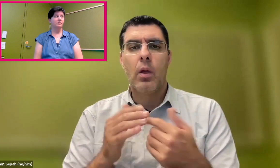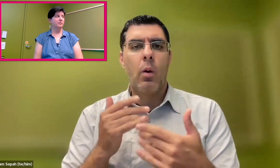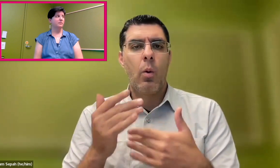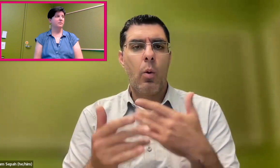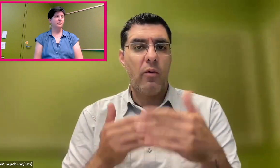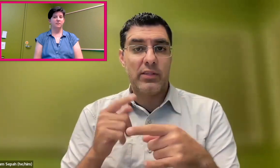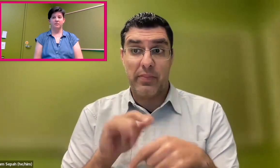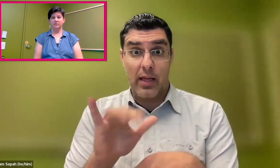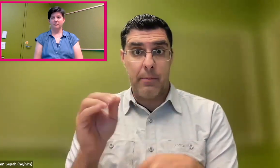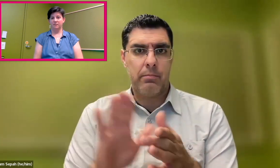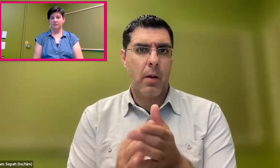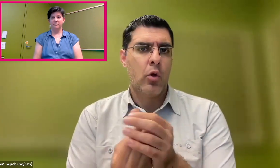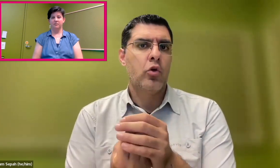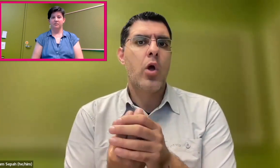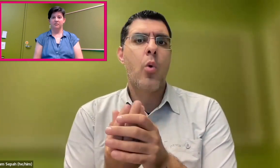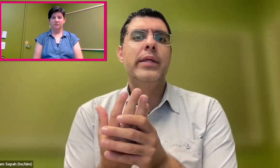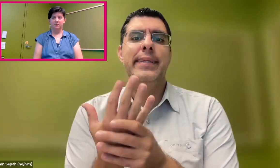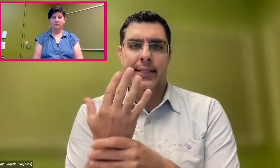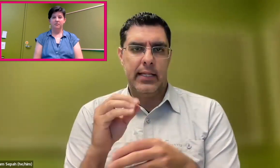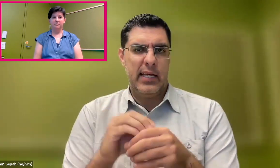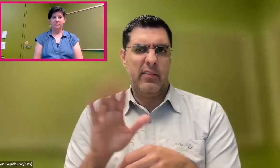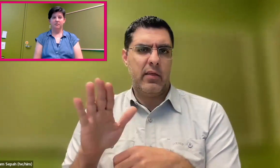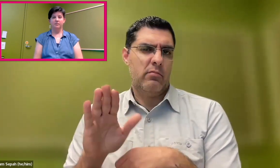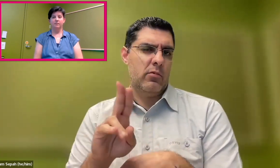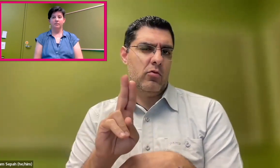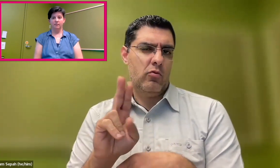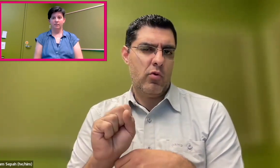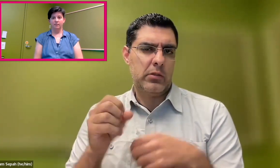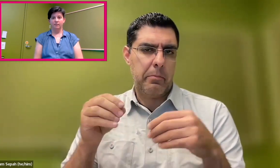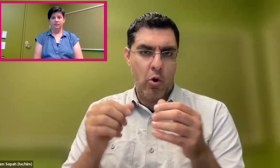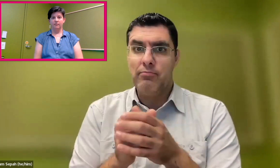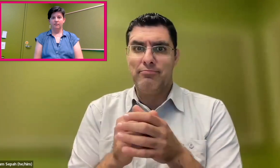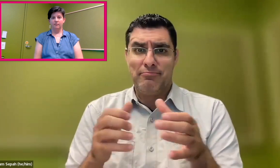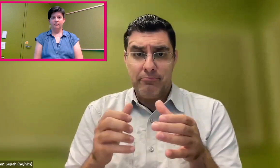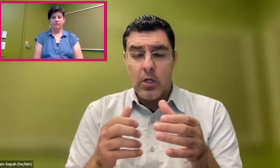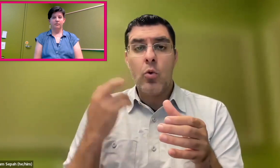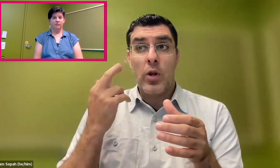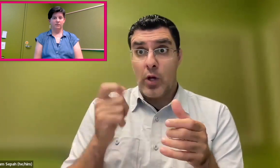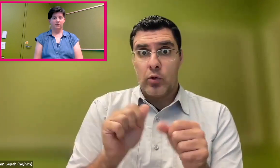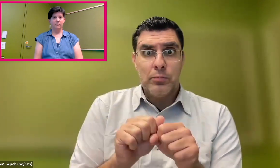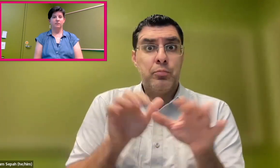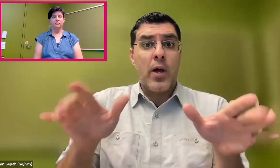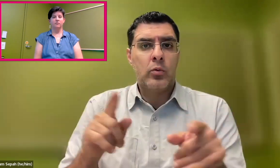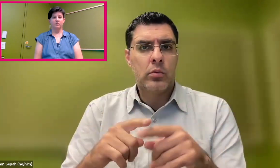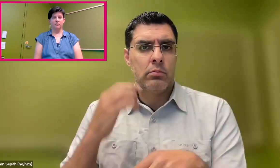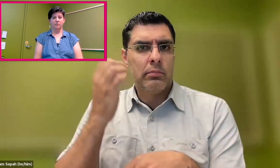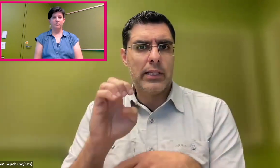and the ease of scalability, in terms of resources, was good. So they grew in the US and wanted